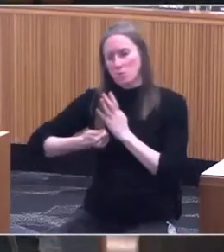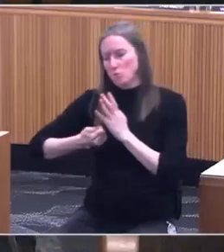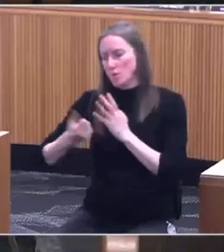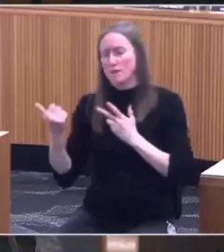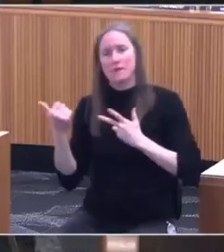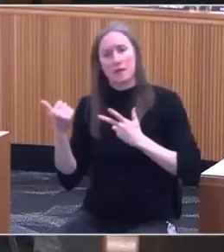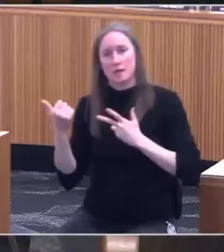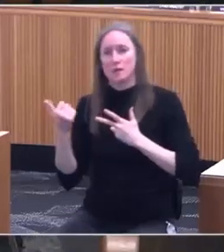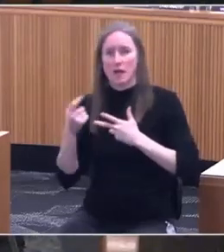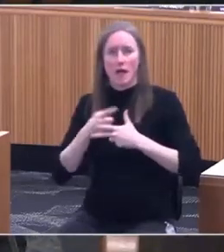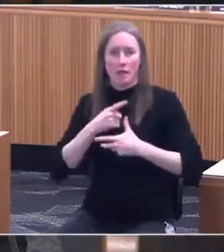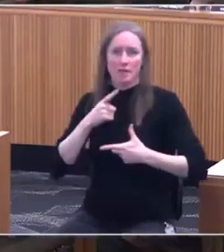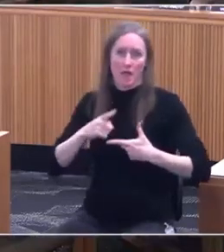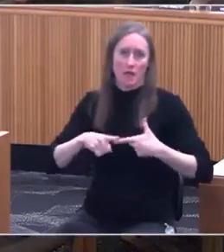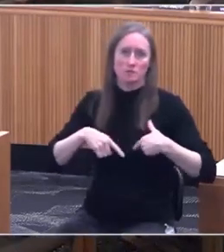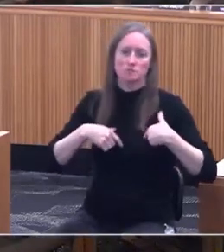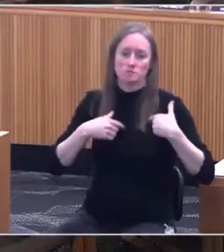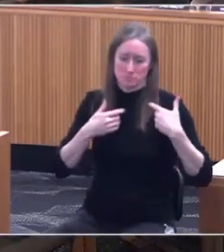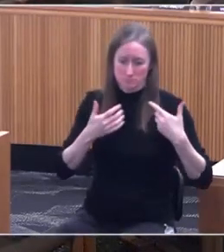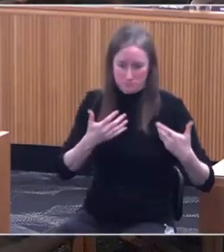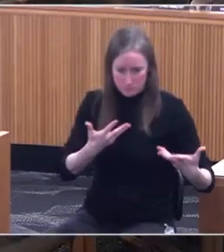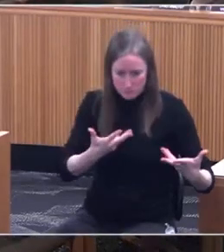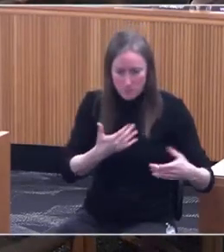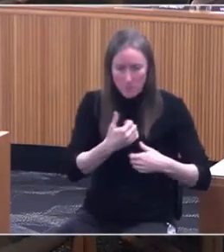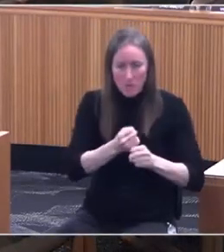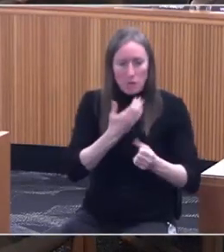[Nosse] Rep. Diehl, do you still have a question? [Diehl] Yeah, real quick. Thank you, Chair.